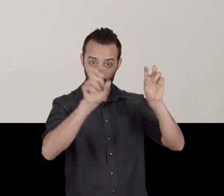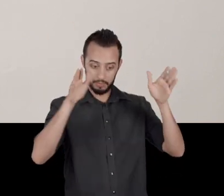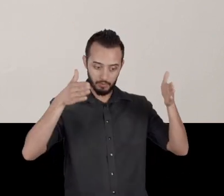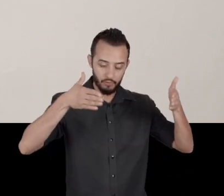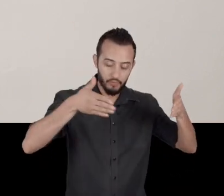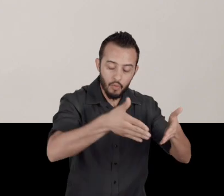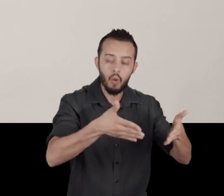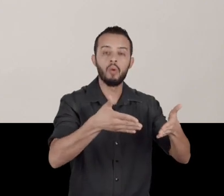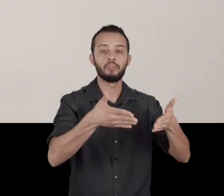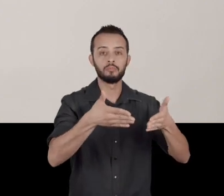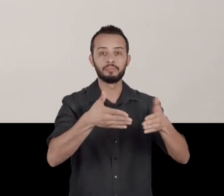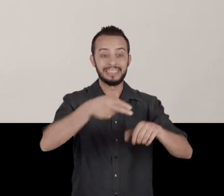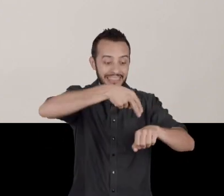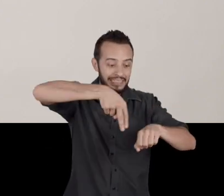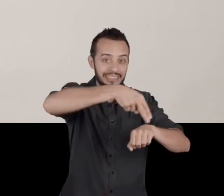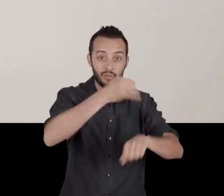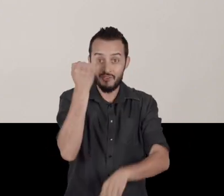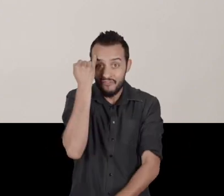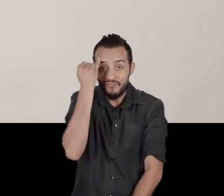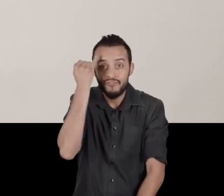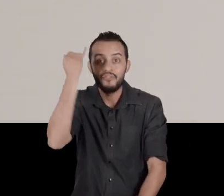A nation invents symbols, it invents traditions.